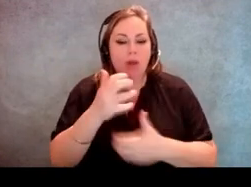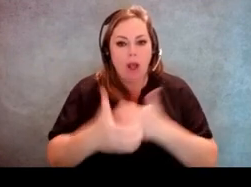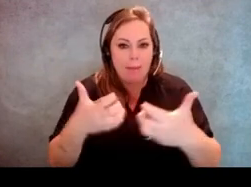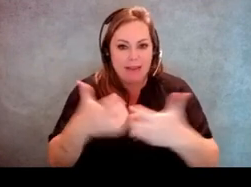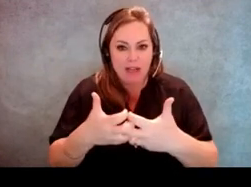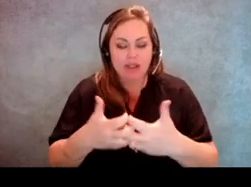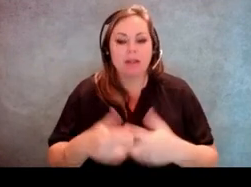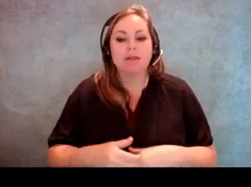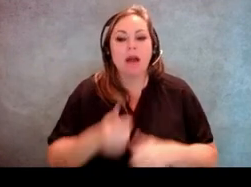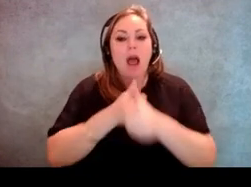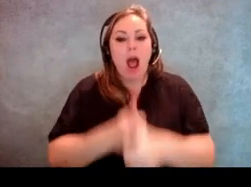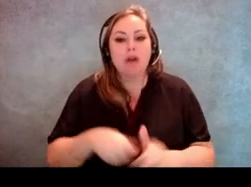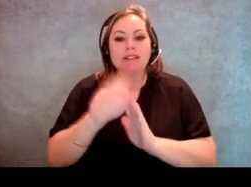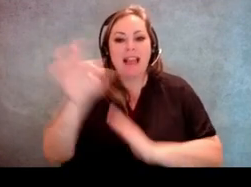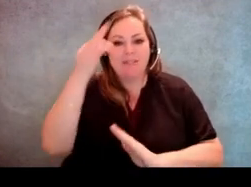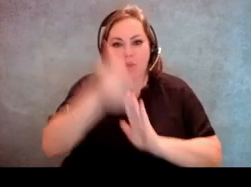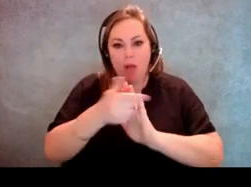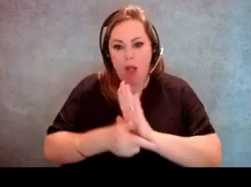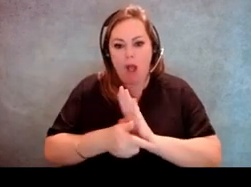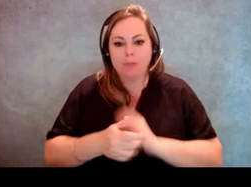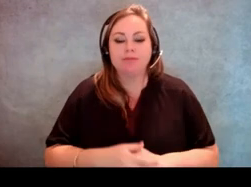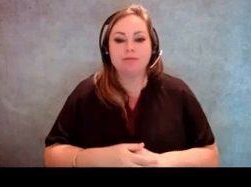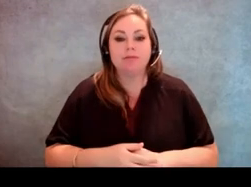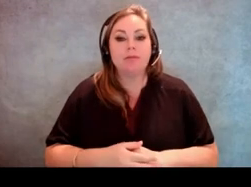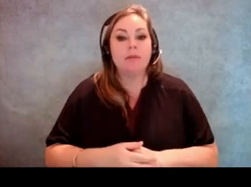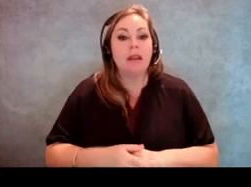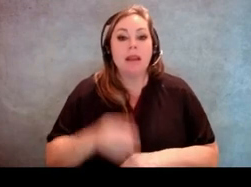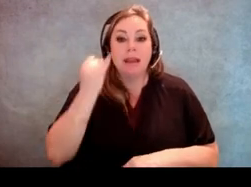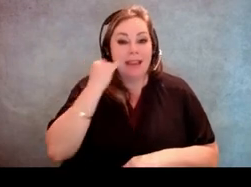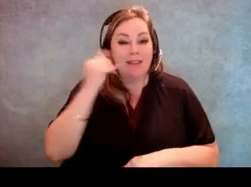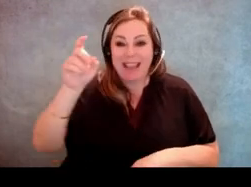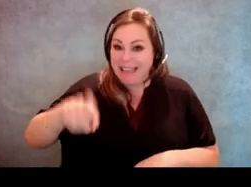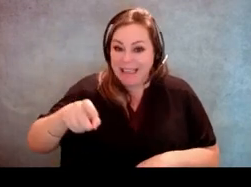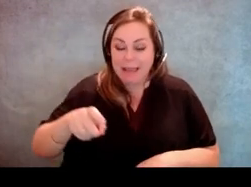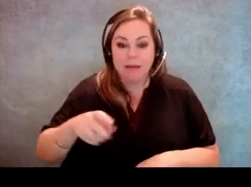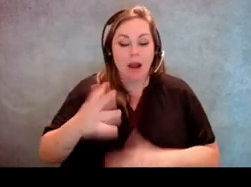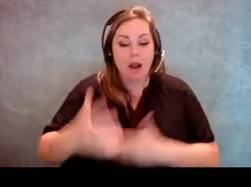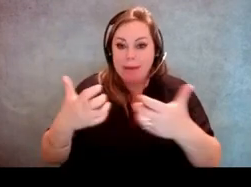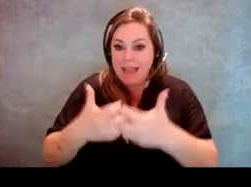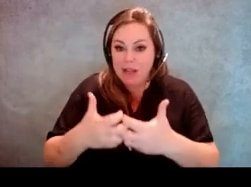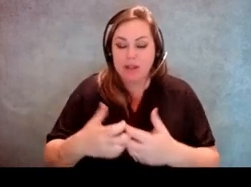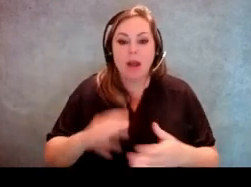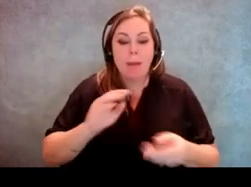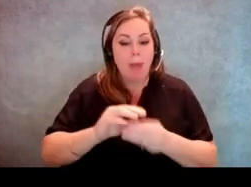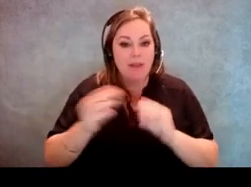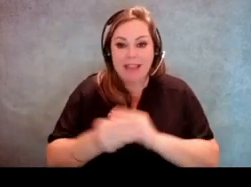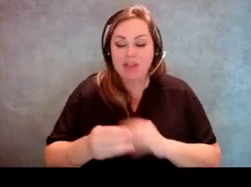under state and federal law. So if someone needs a certain kind of accommodation or modification like we talked